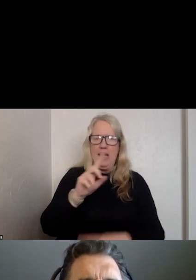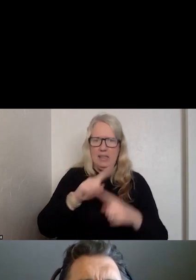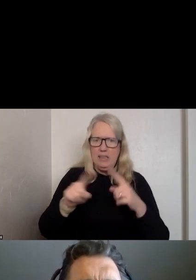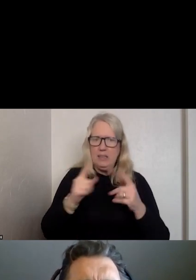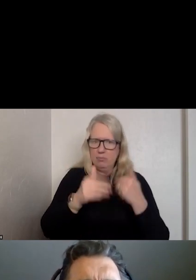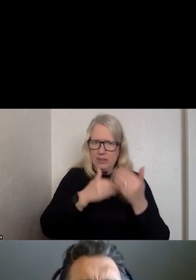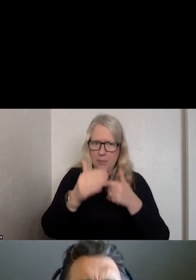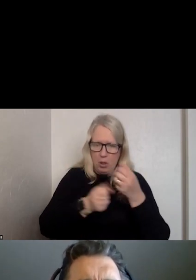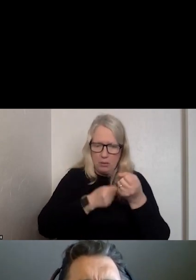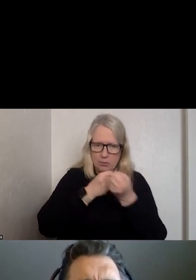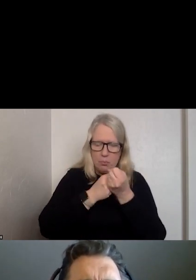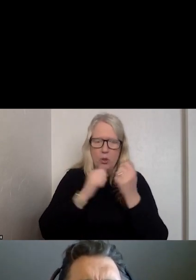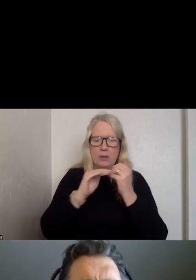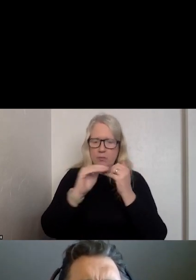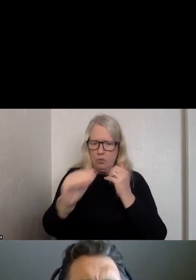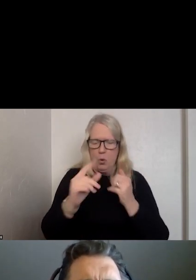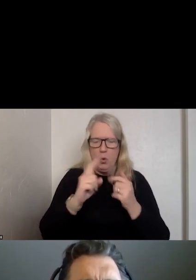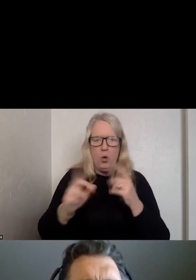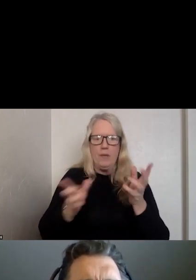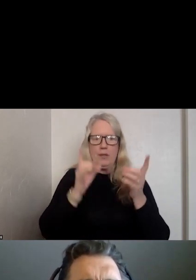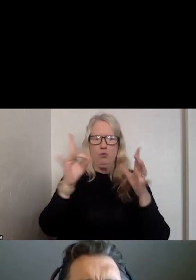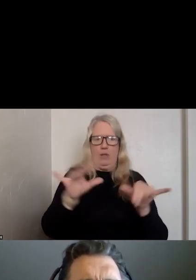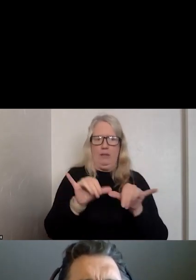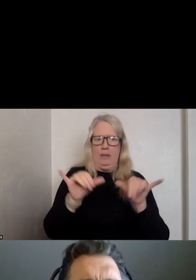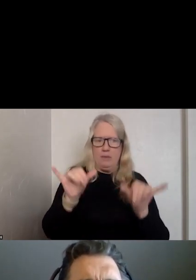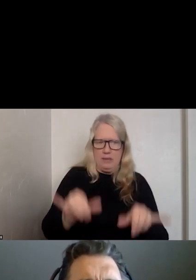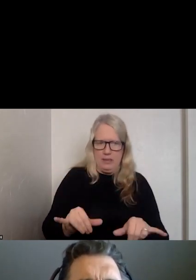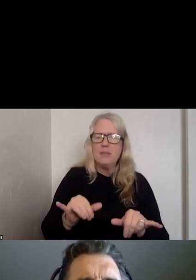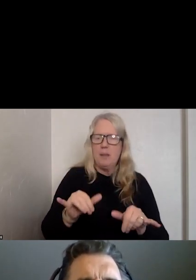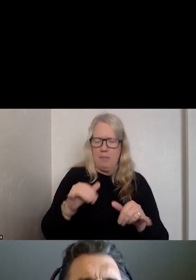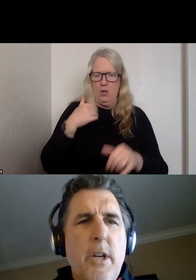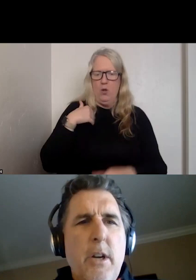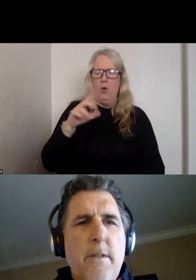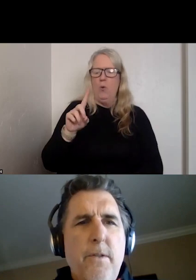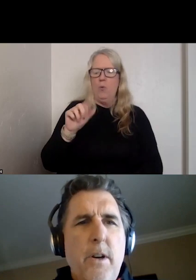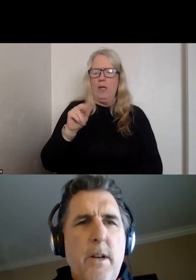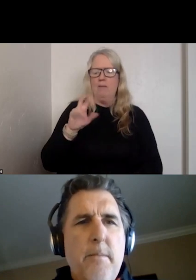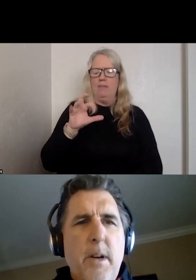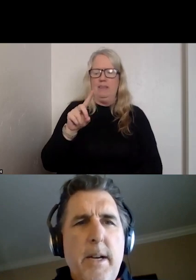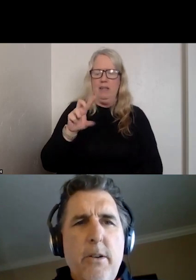CRISIS SYSTEMS IN STATES THIS WEEK WE HAVE DAVID WELSH IN ID.